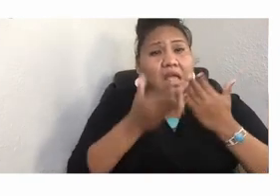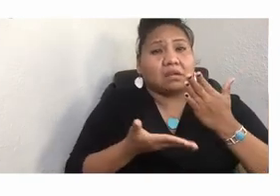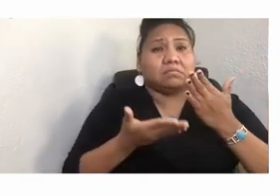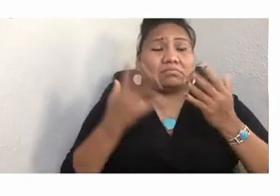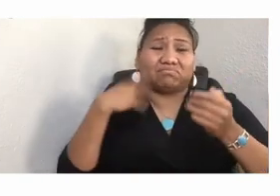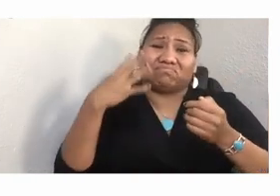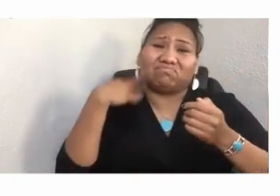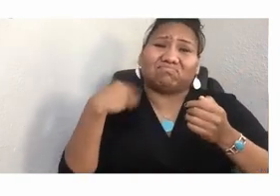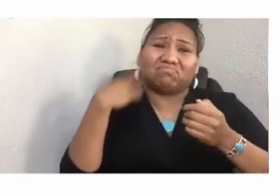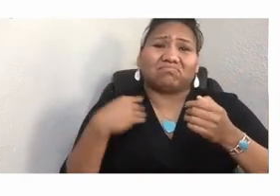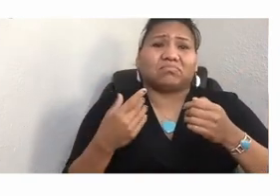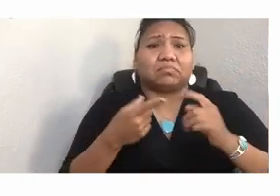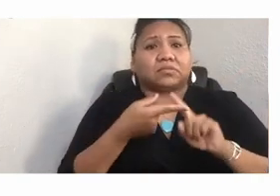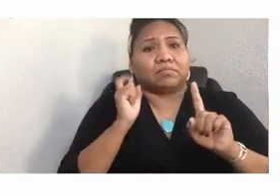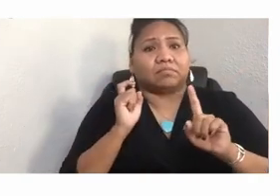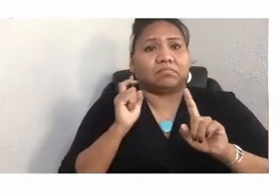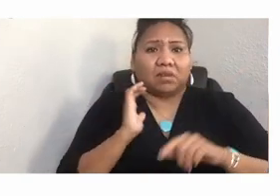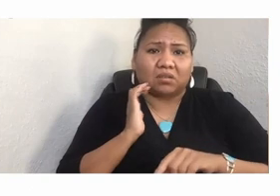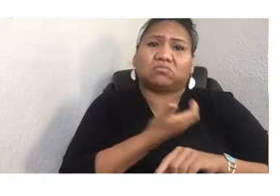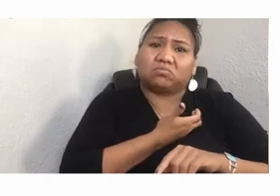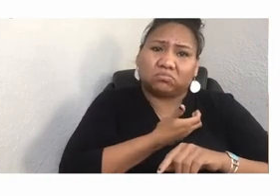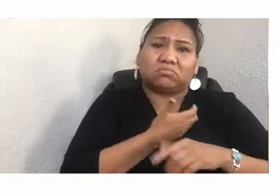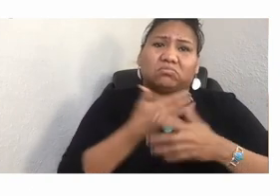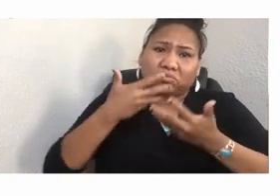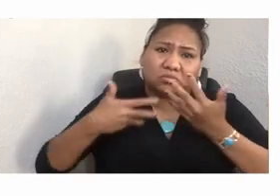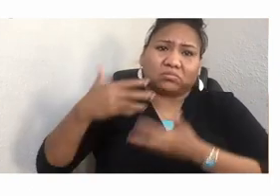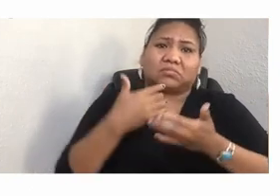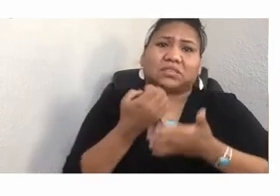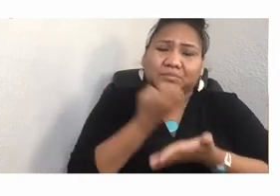Native women are the most victimized in North America.